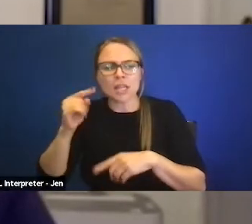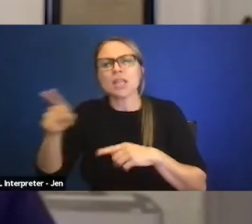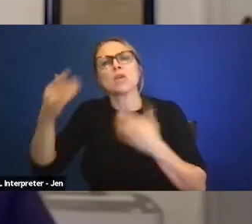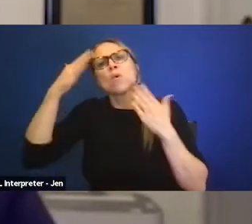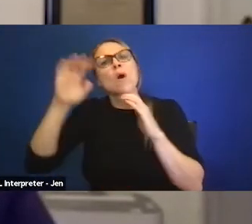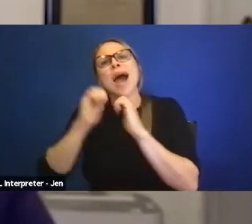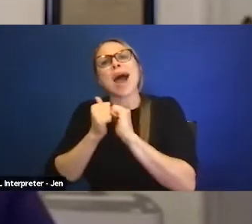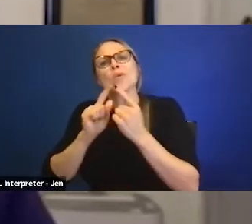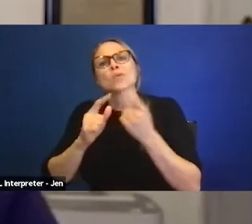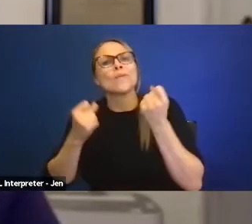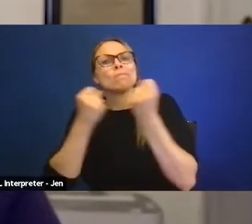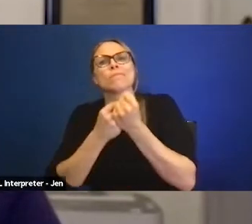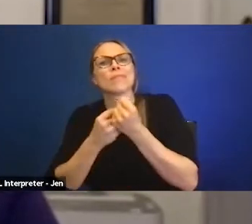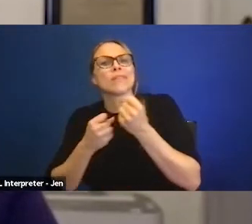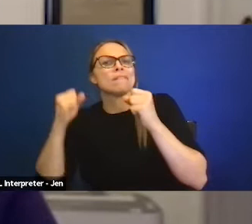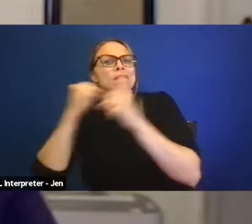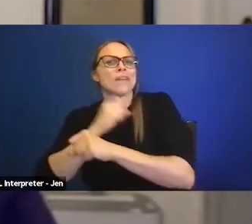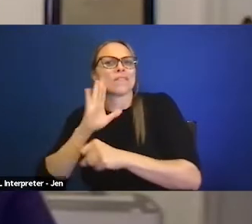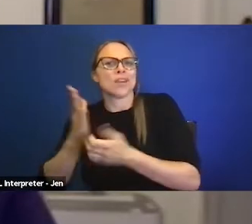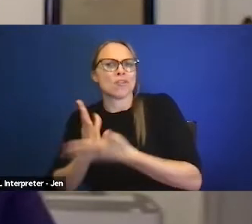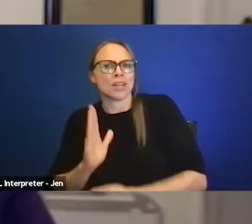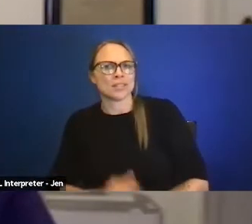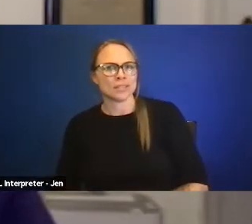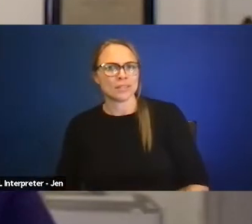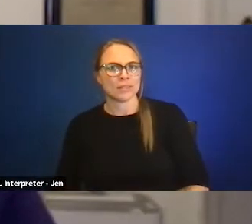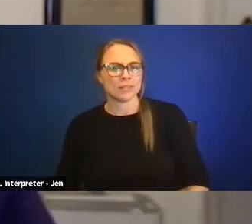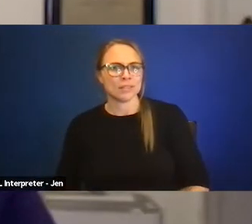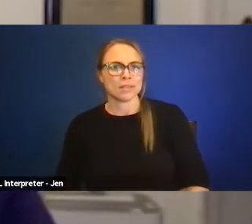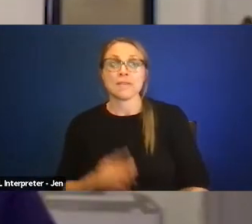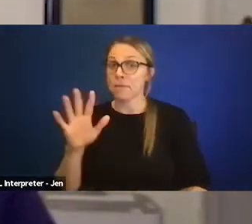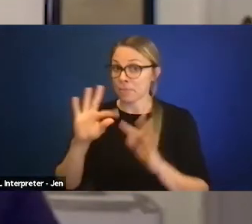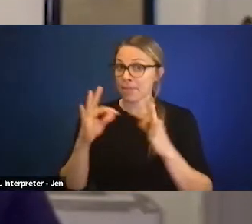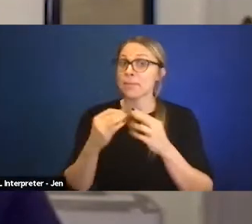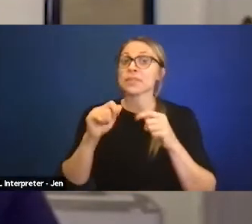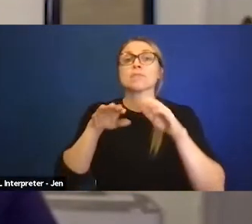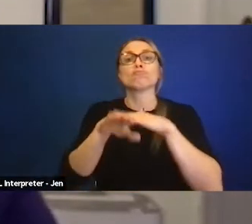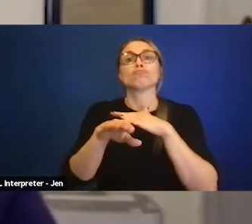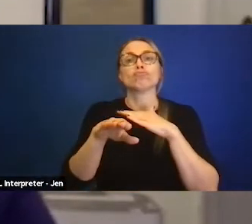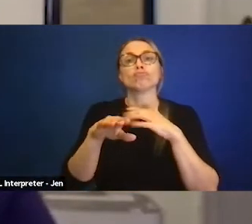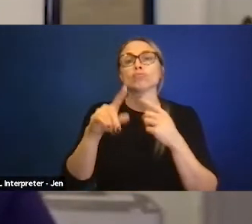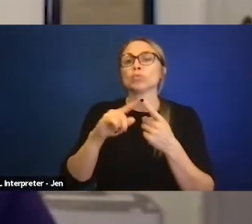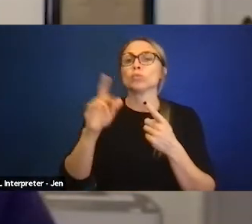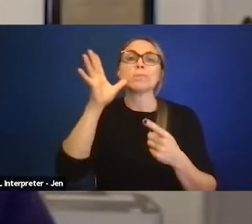to address these issues. Families can go into the IEP meetings, for example,